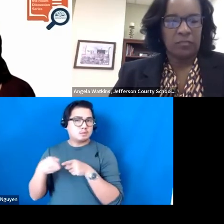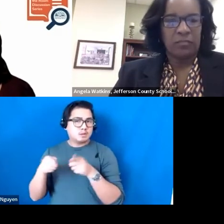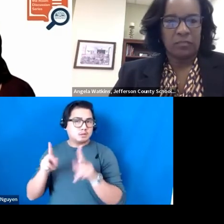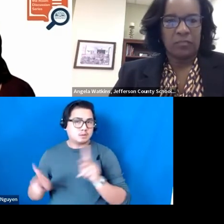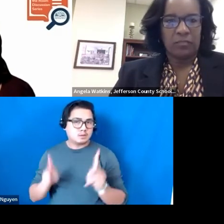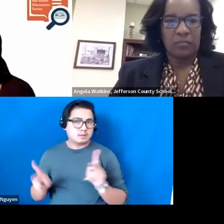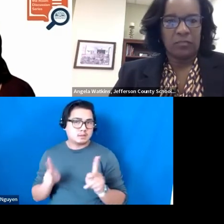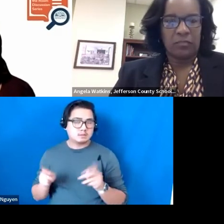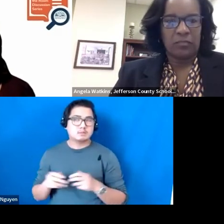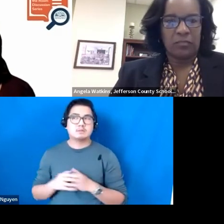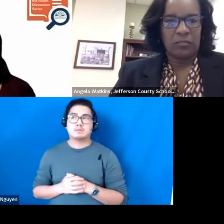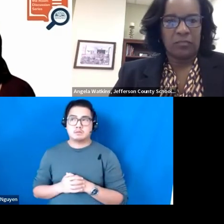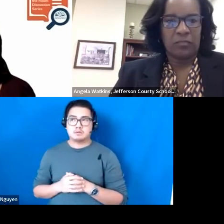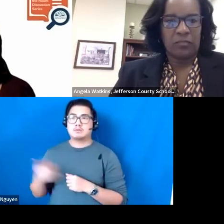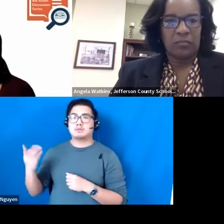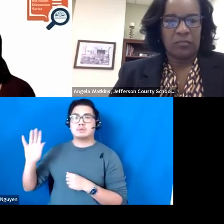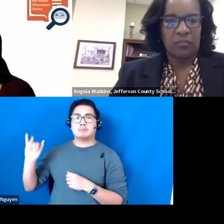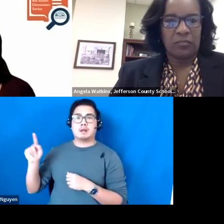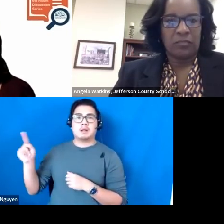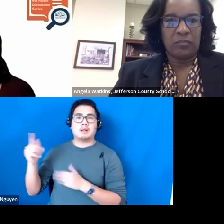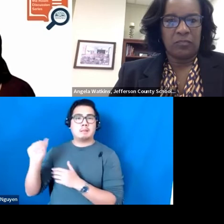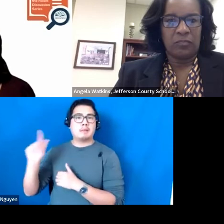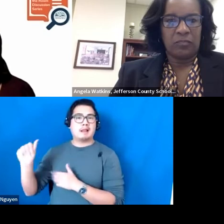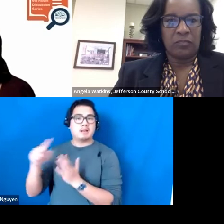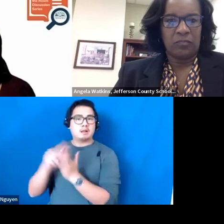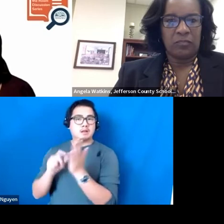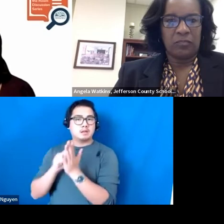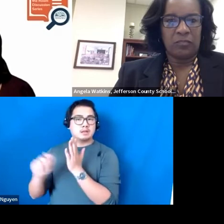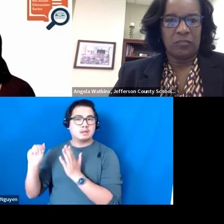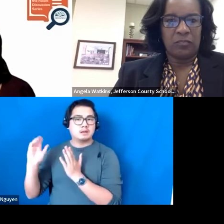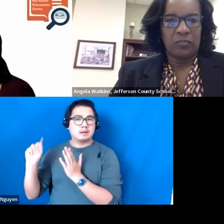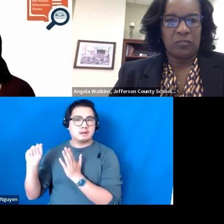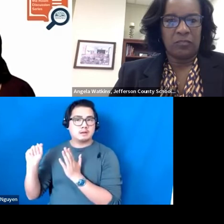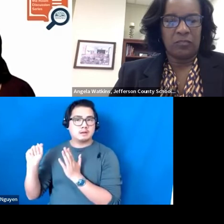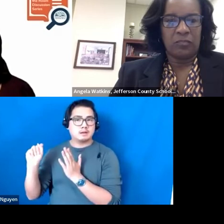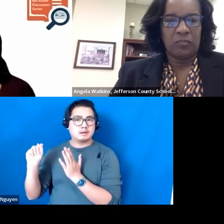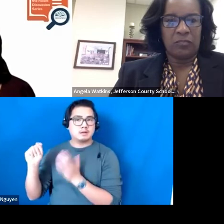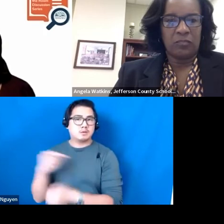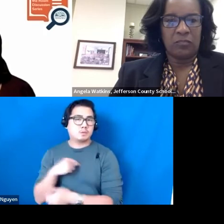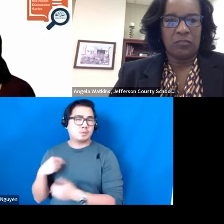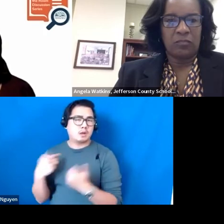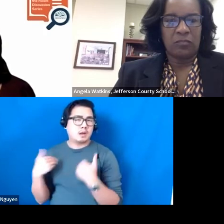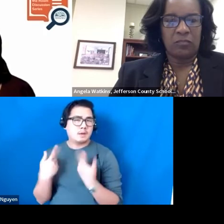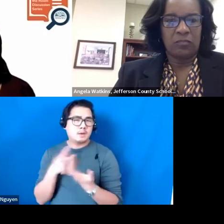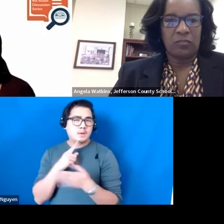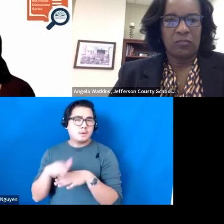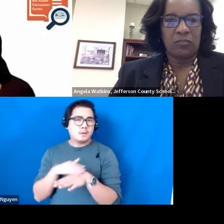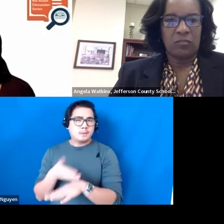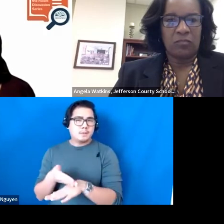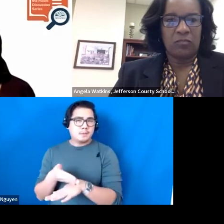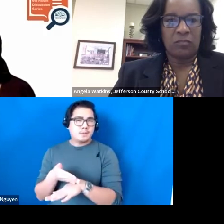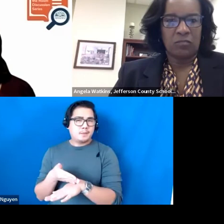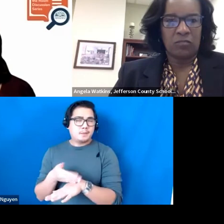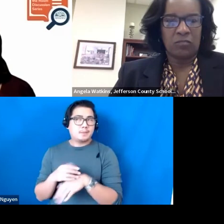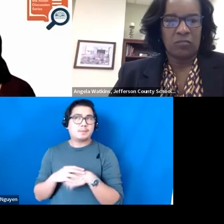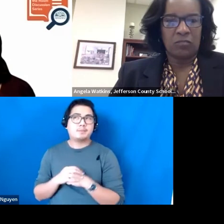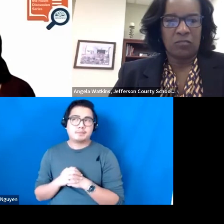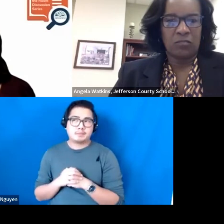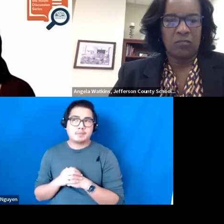By the Alabama Literacy Act, we have a gradual progression as to how much support each school